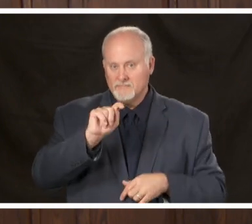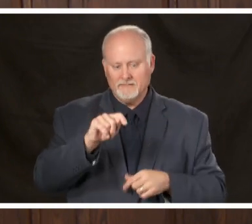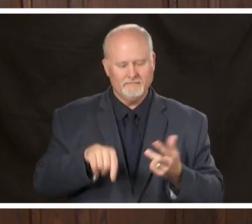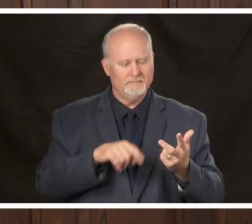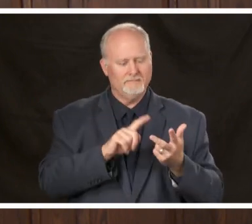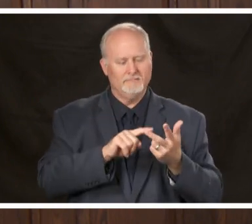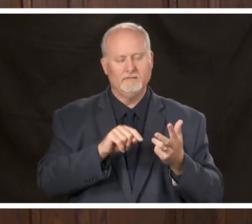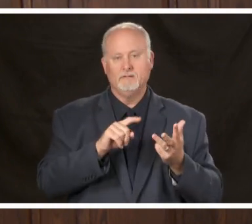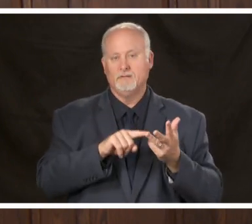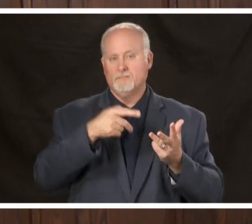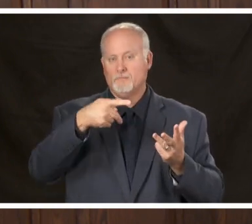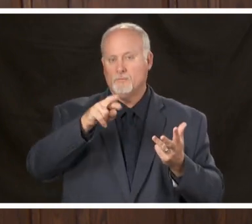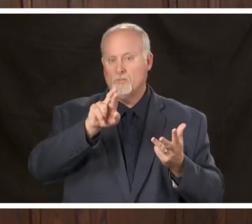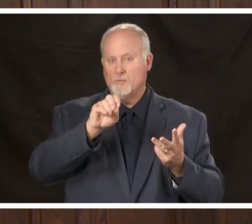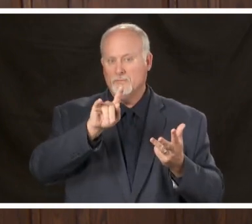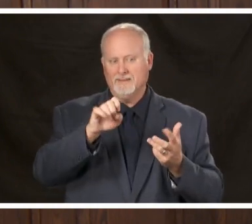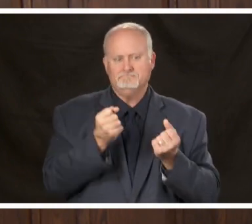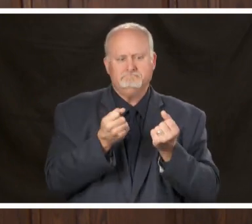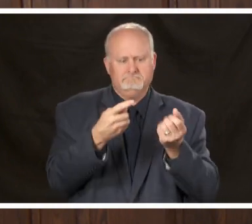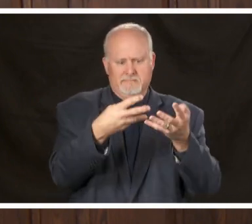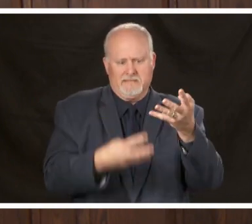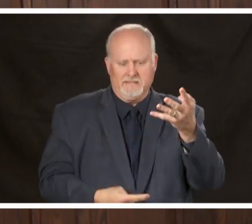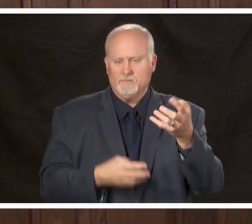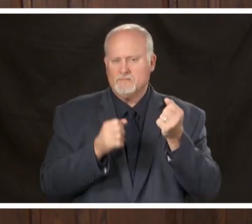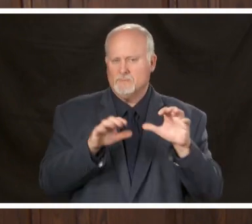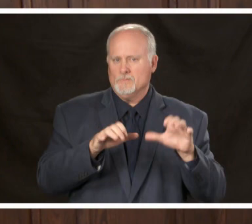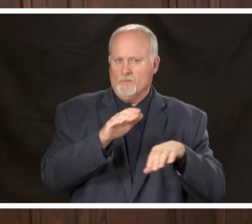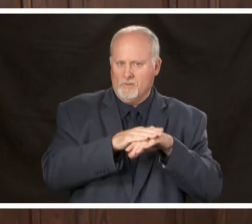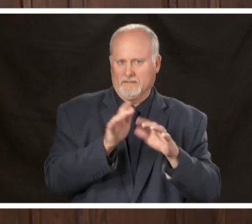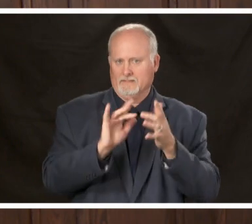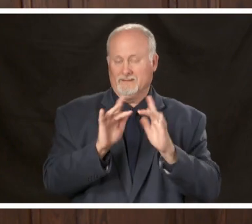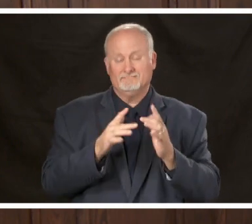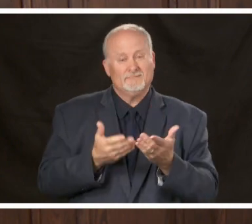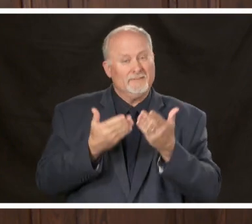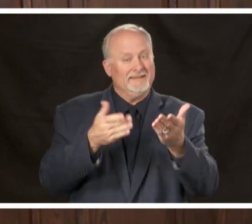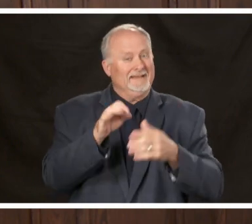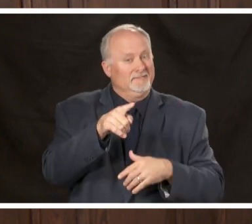many things you can do online and I would recommend that if you have work to